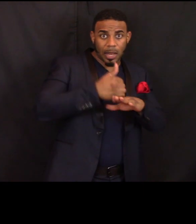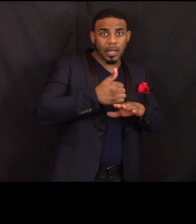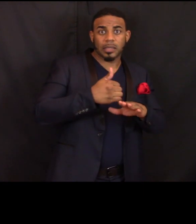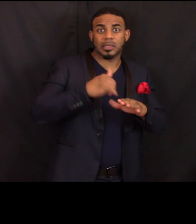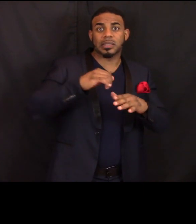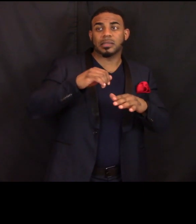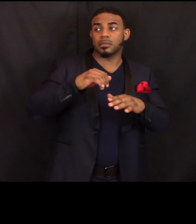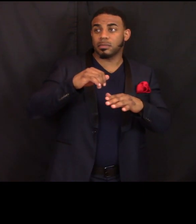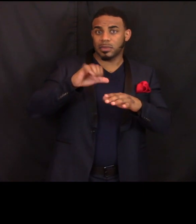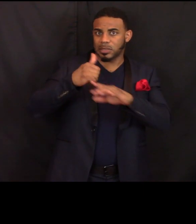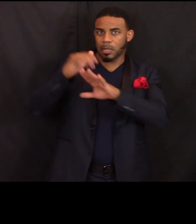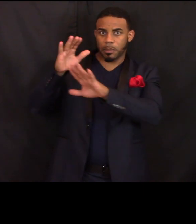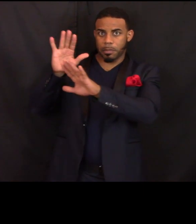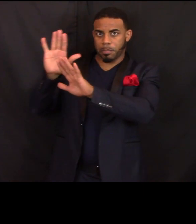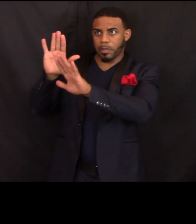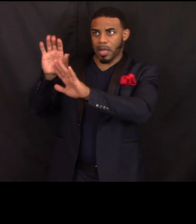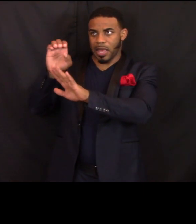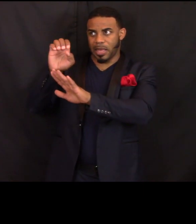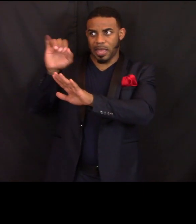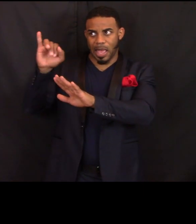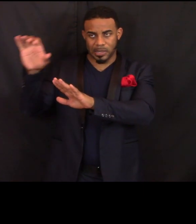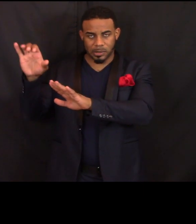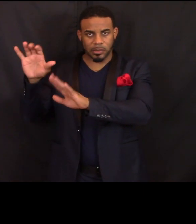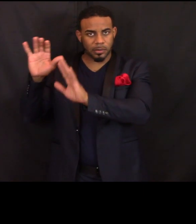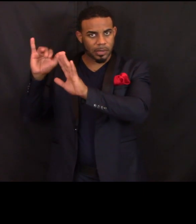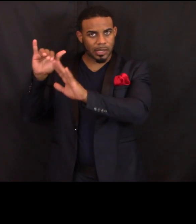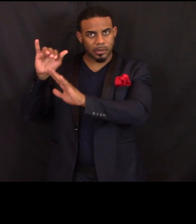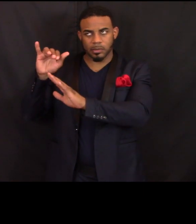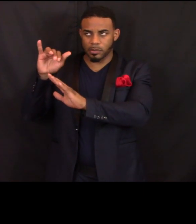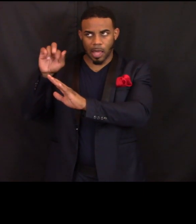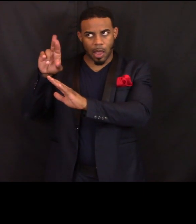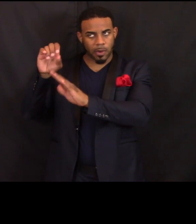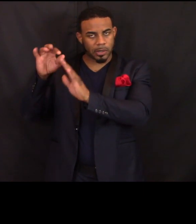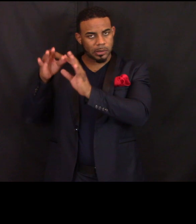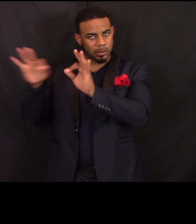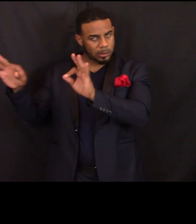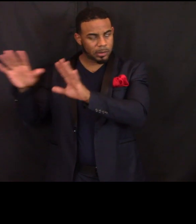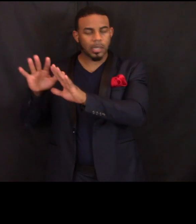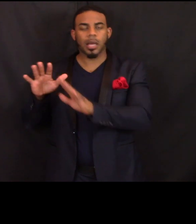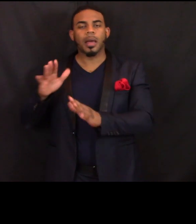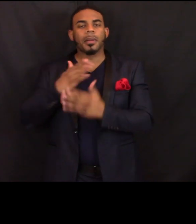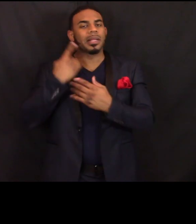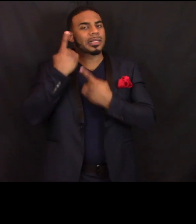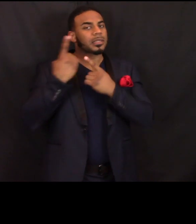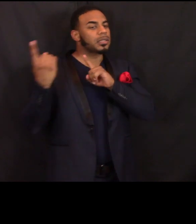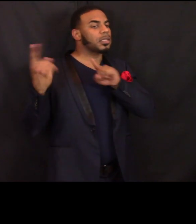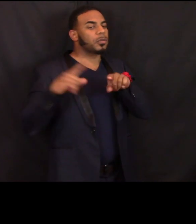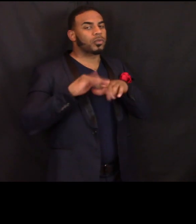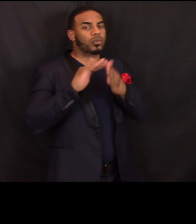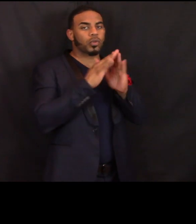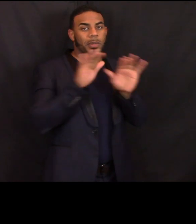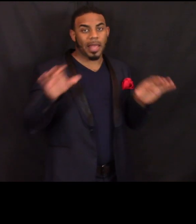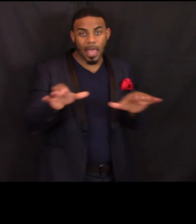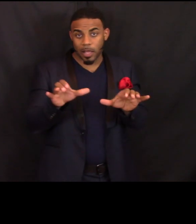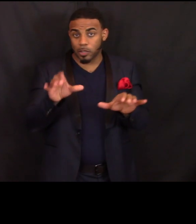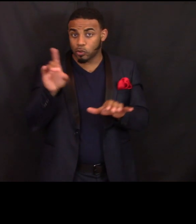I know that's jargon. Please consider coming to Community Action Duluth to get your taxes done for free.